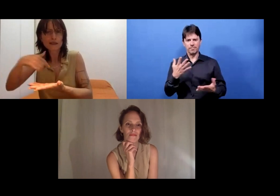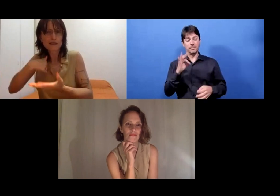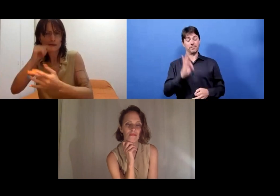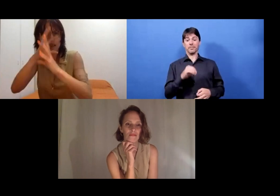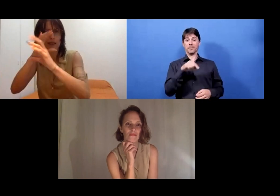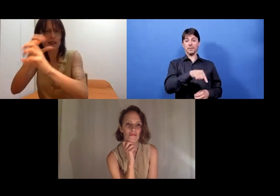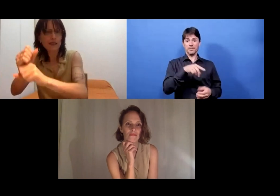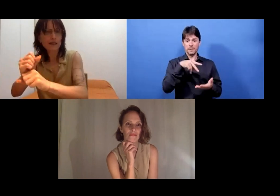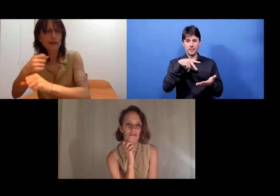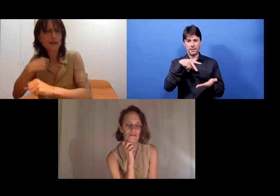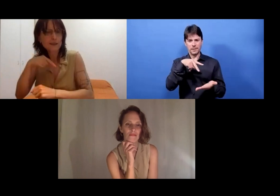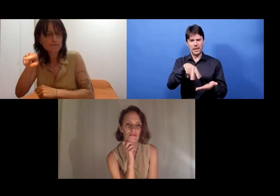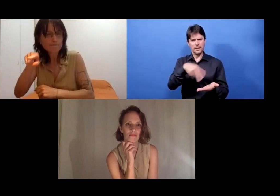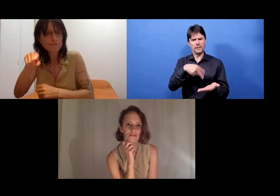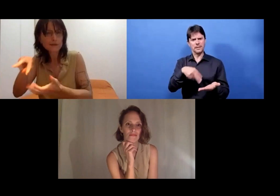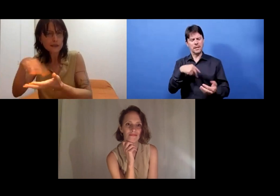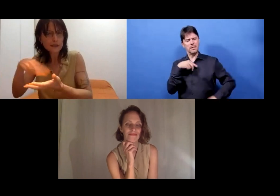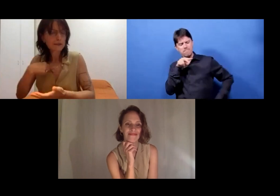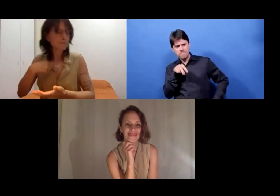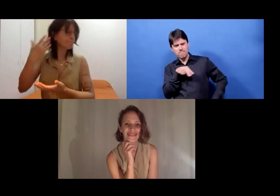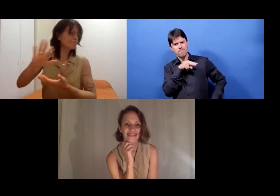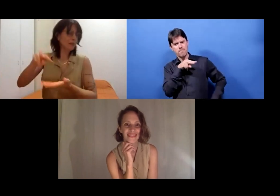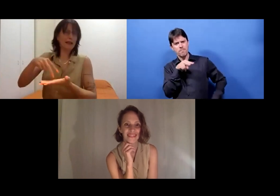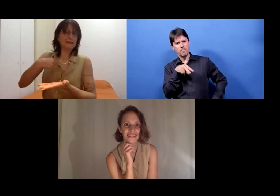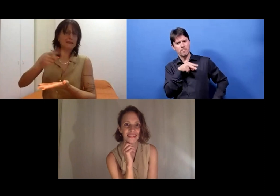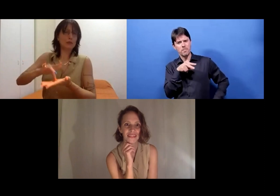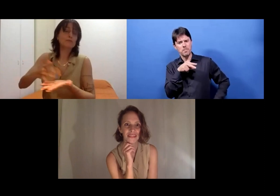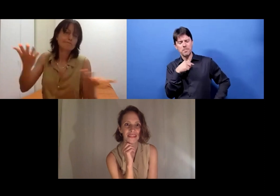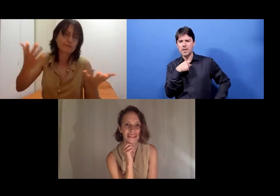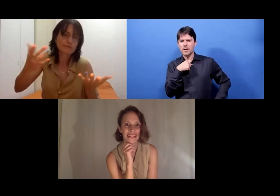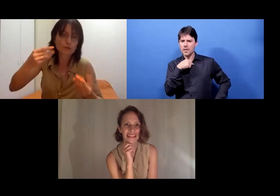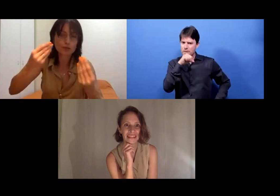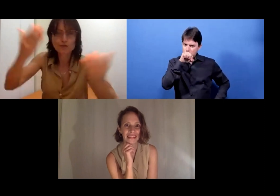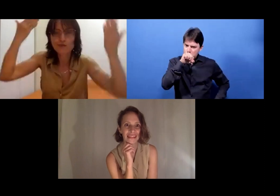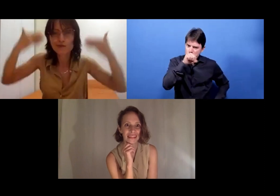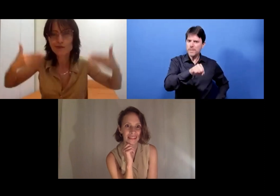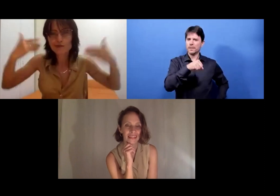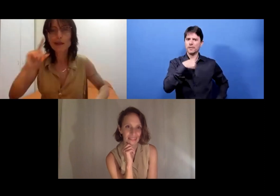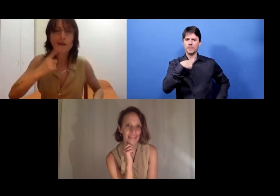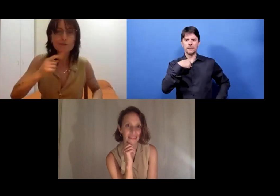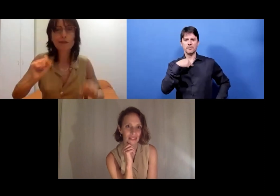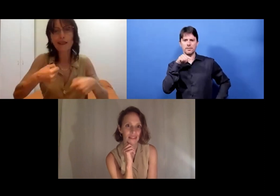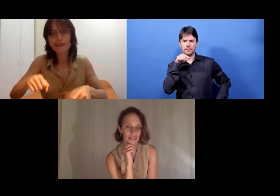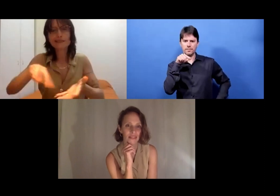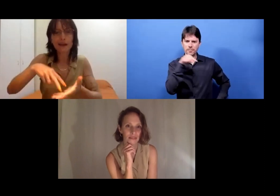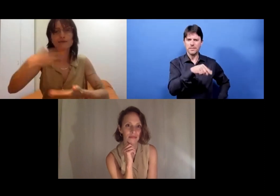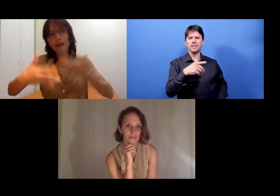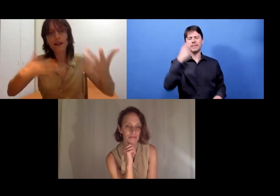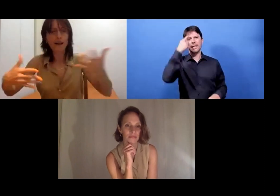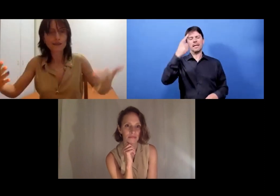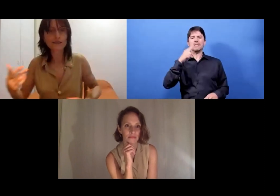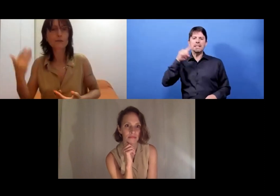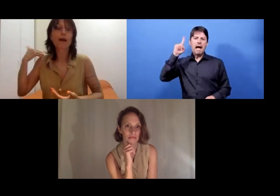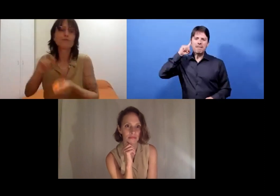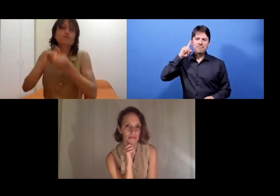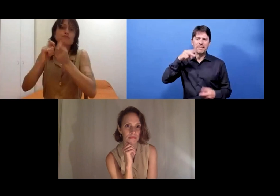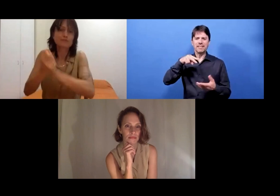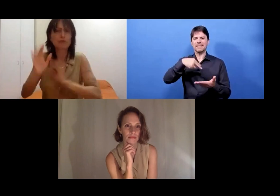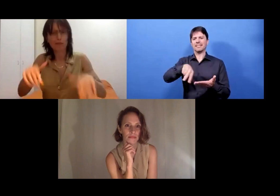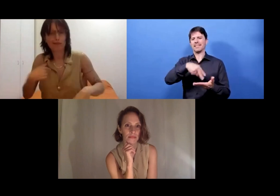But what I really got interested in was dance. And why I got into dance so late was this notion that: